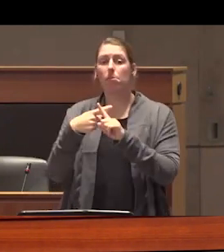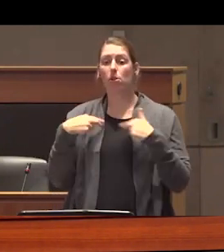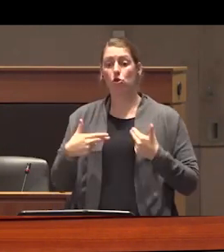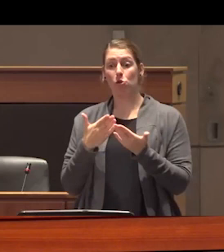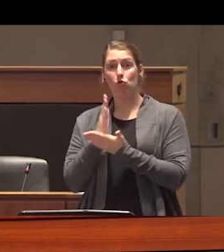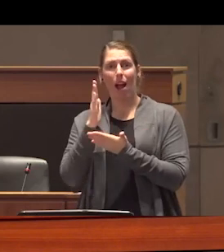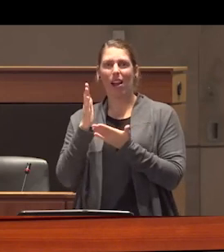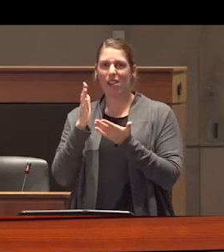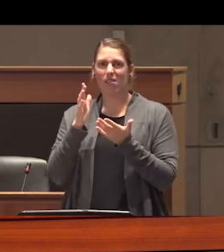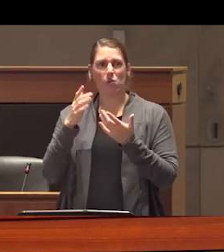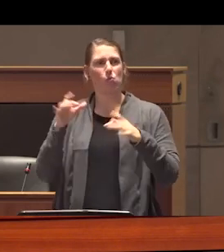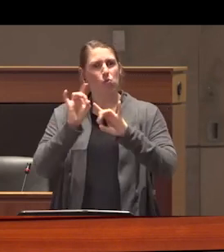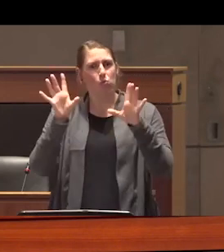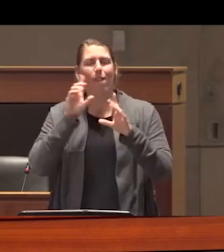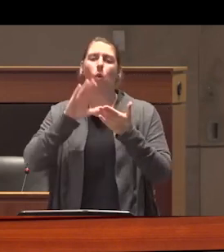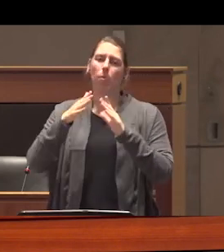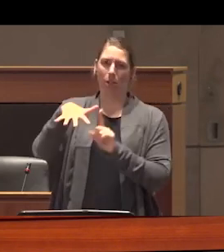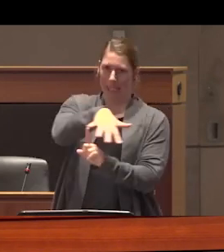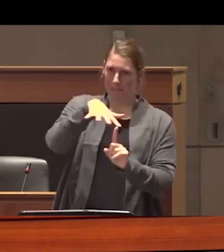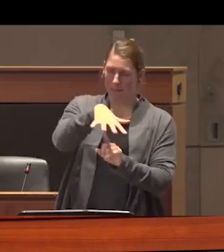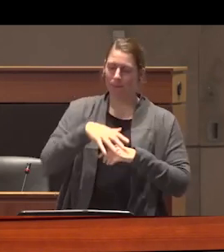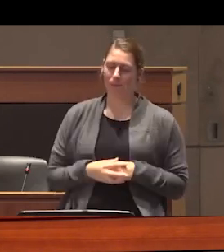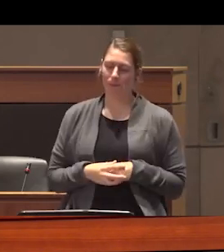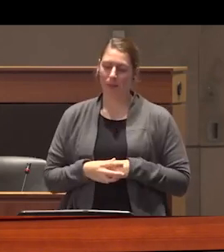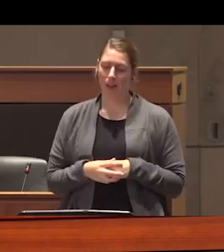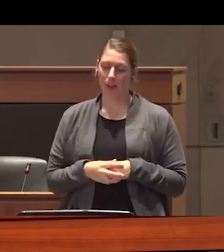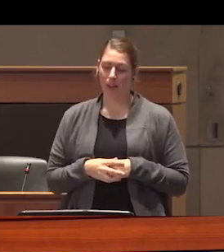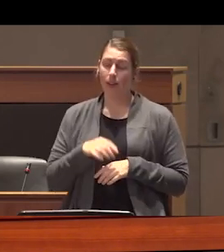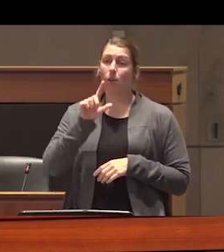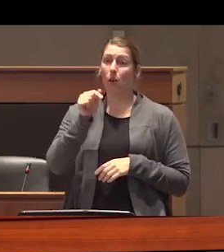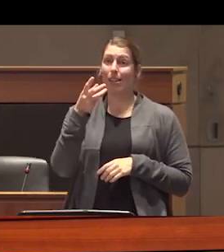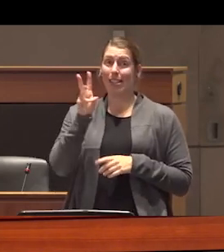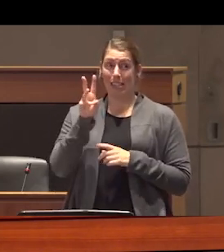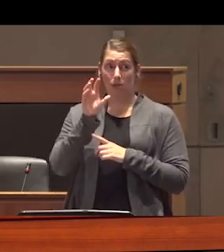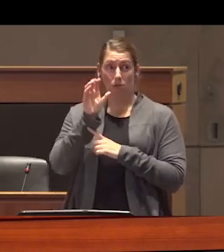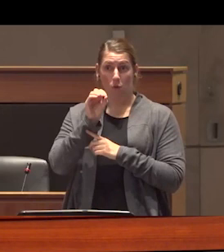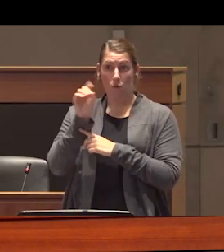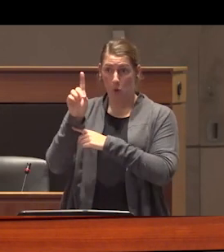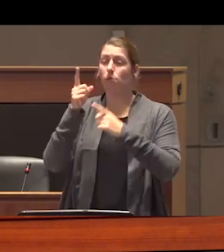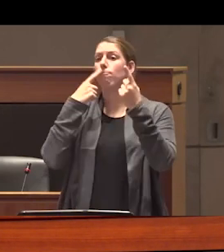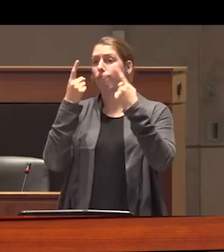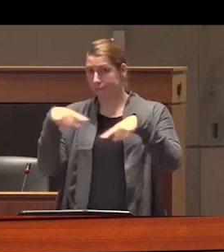proliferate among drug using communities since the 2016 overdose emergency declaration and as